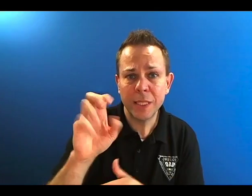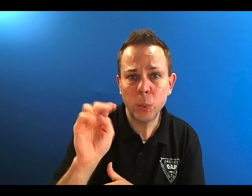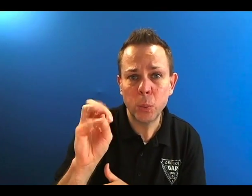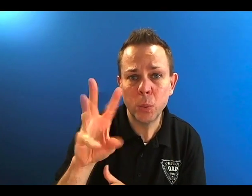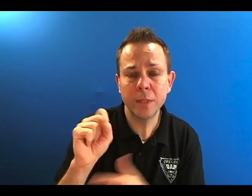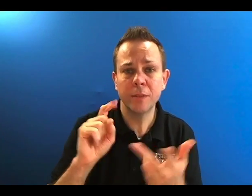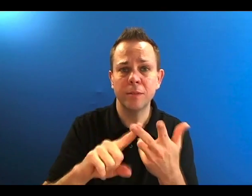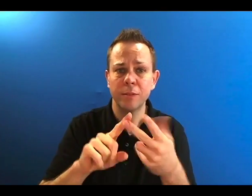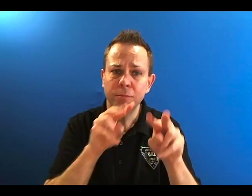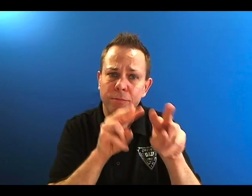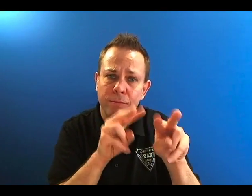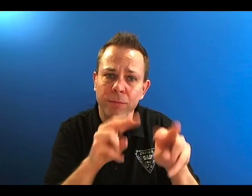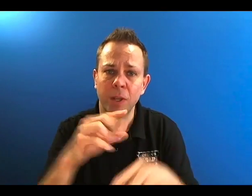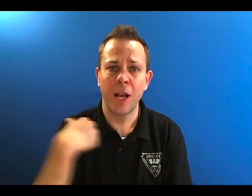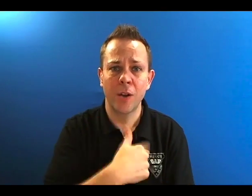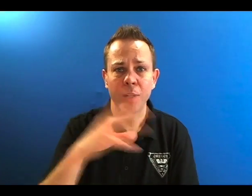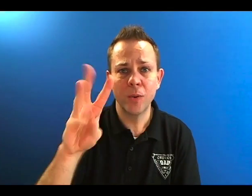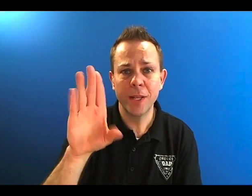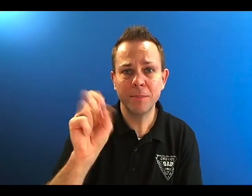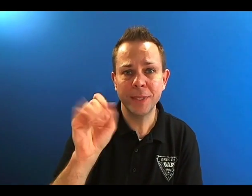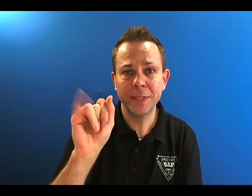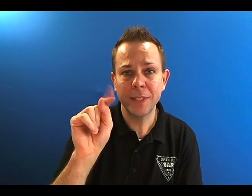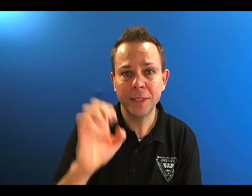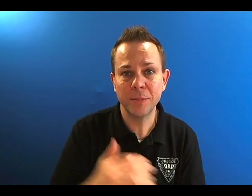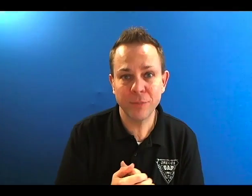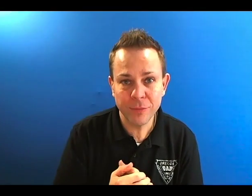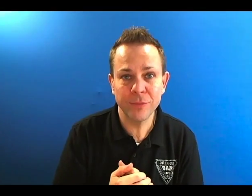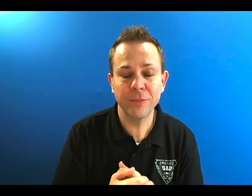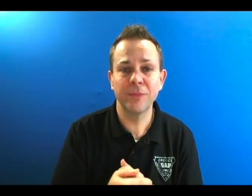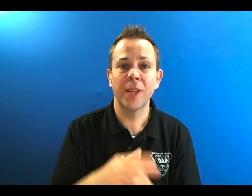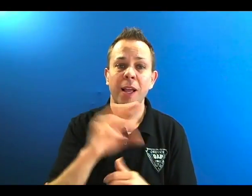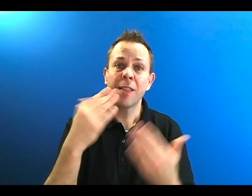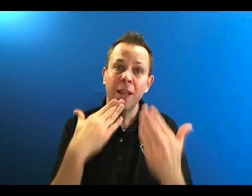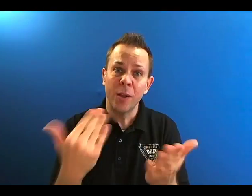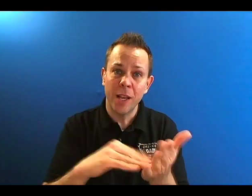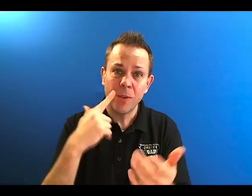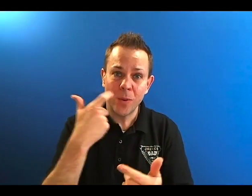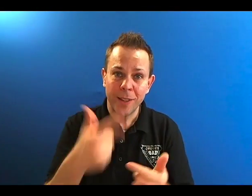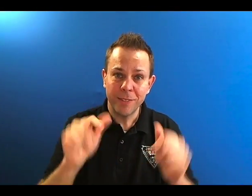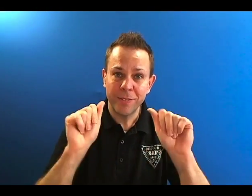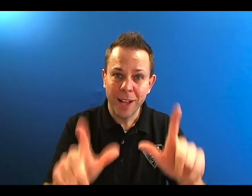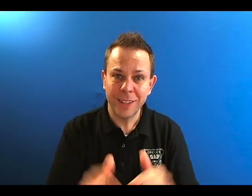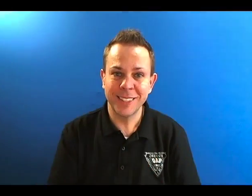e-news, and check our website. Thank you again for watching this video.